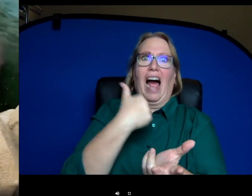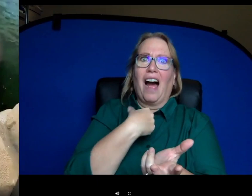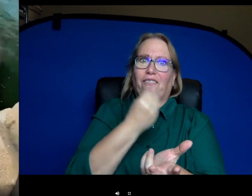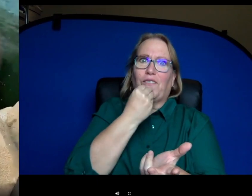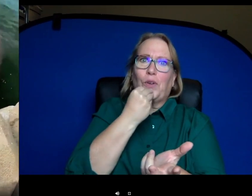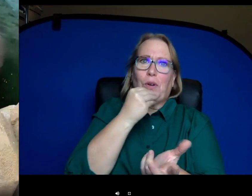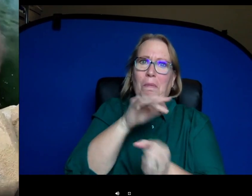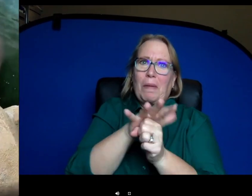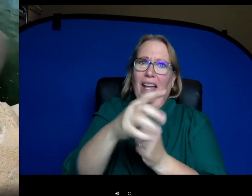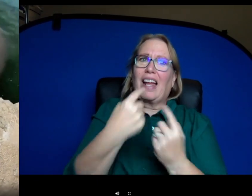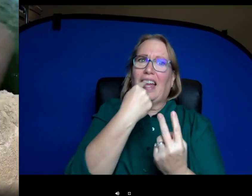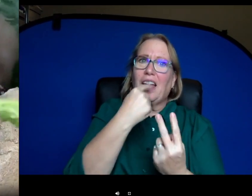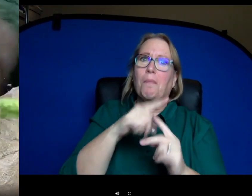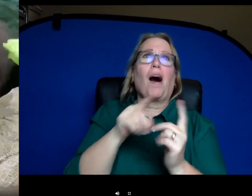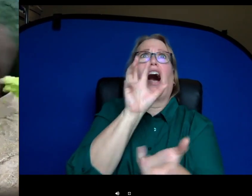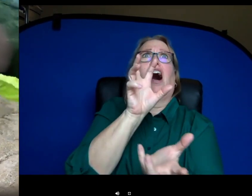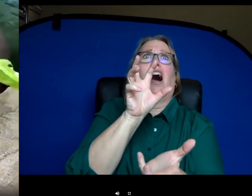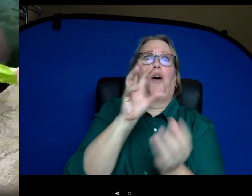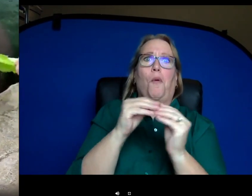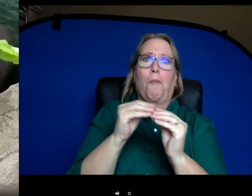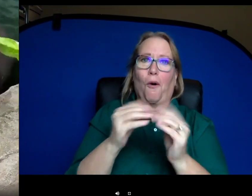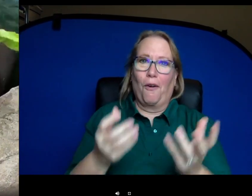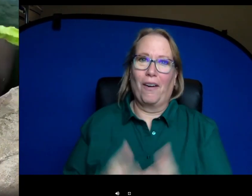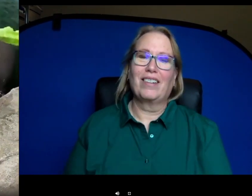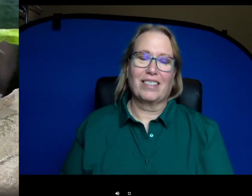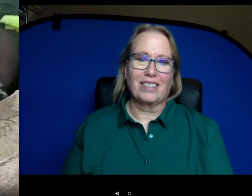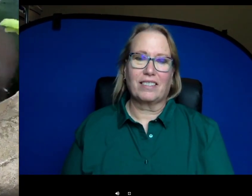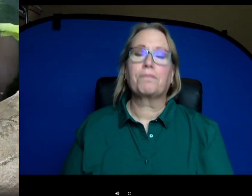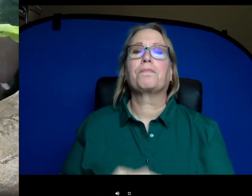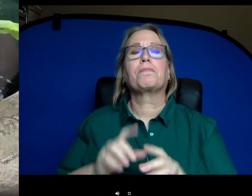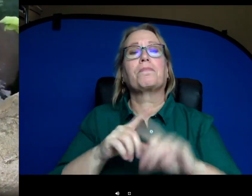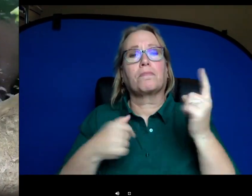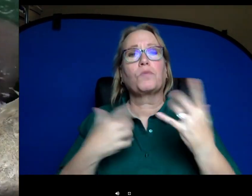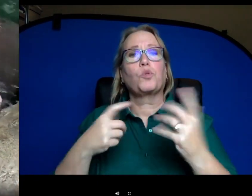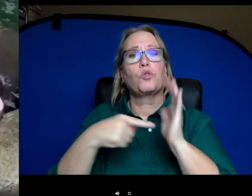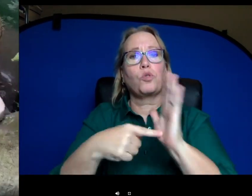can probably see back there. But we also wanted to show you their tusks. So their